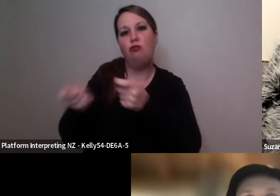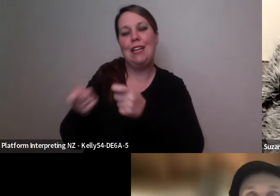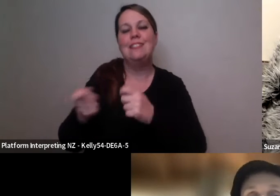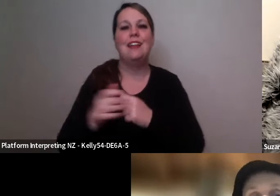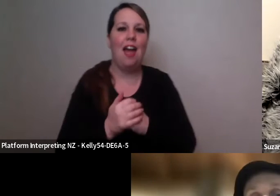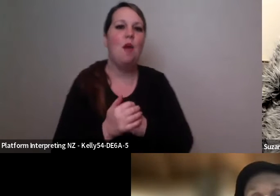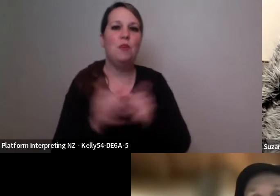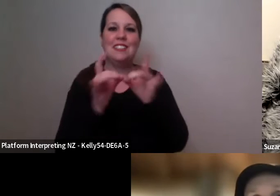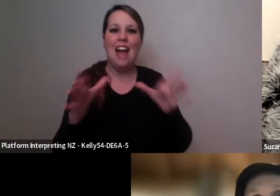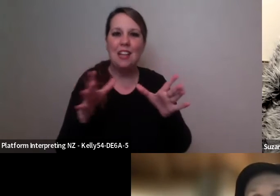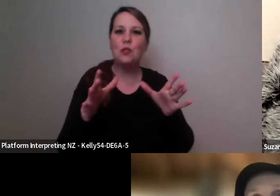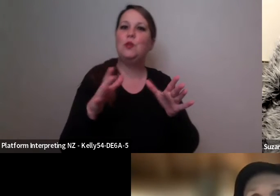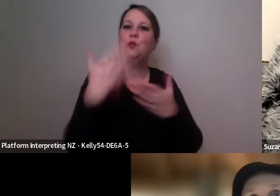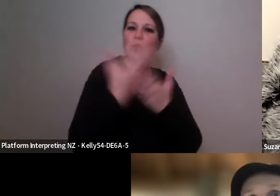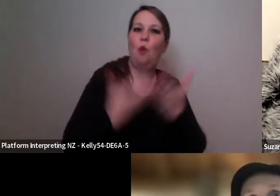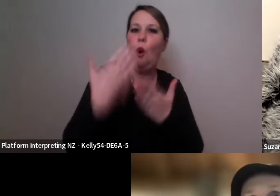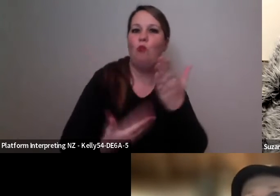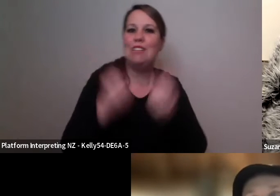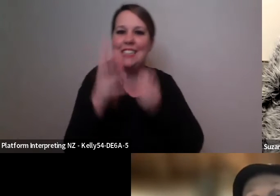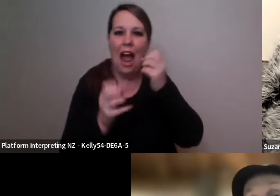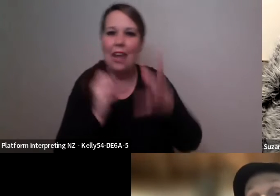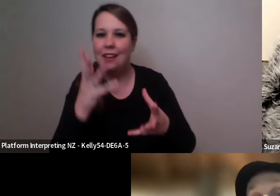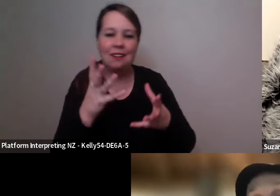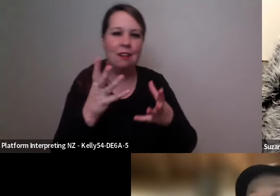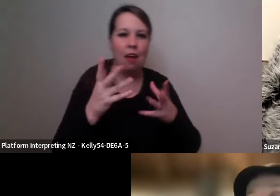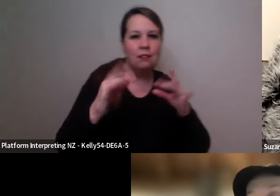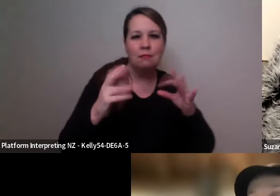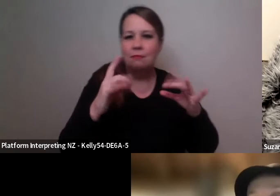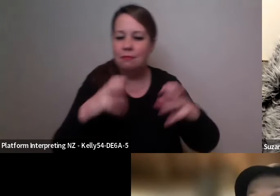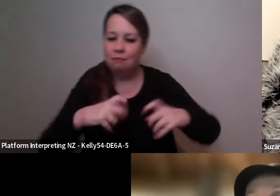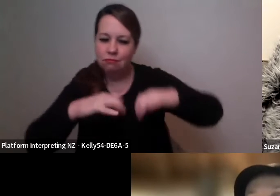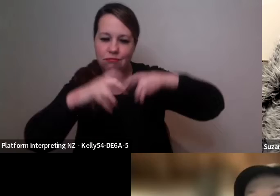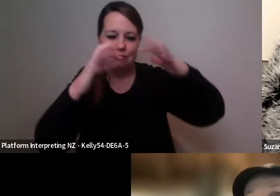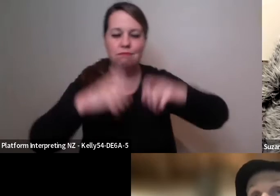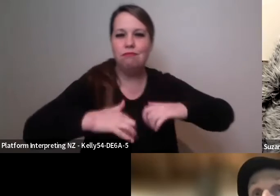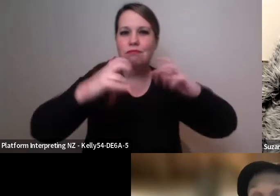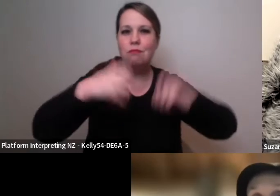and as we went through the work it started to focus more on on my story and that moment